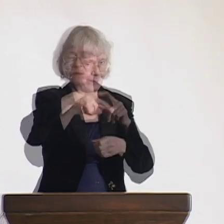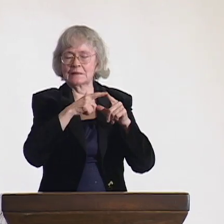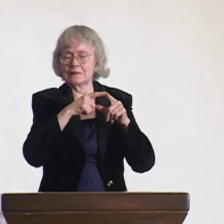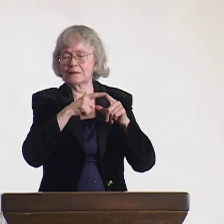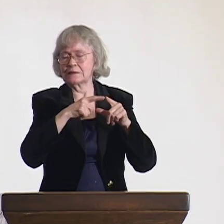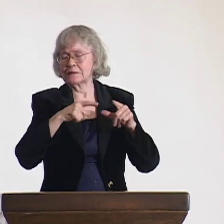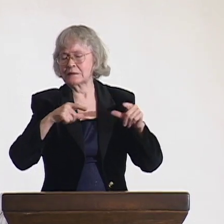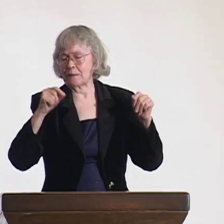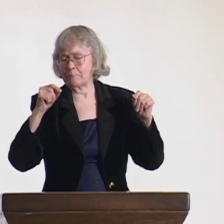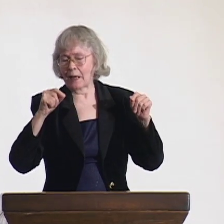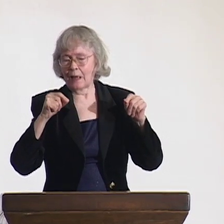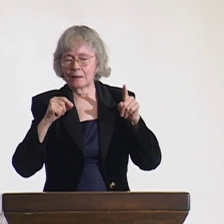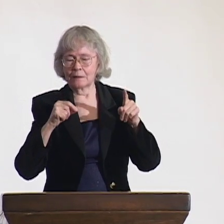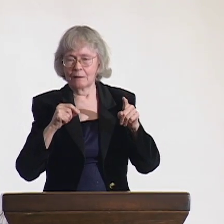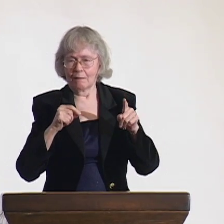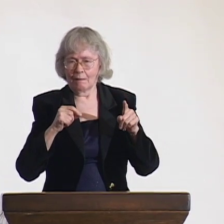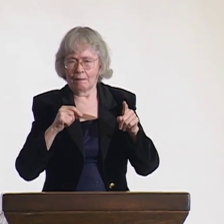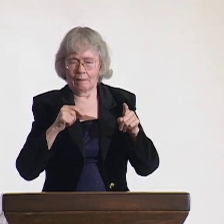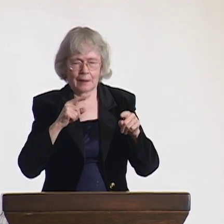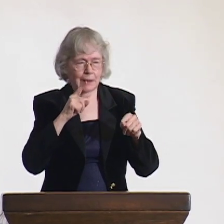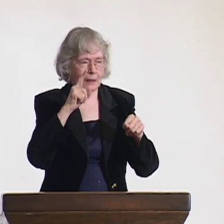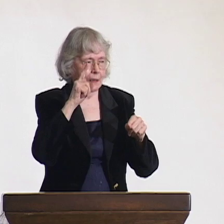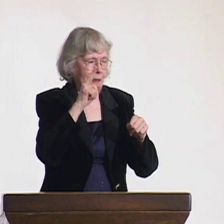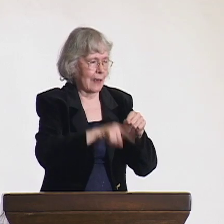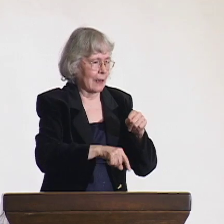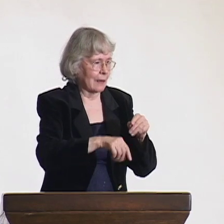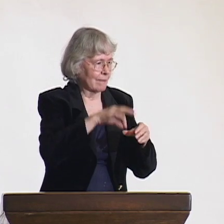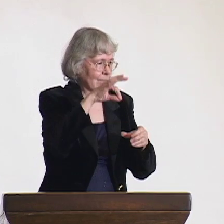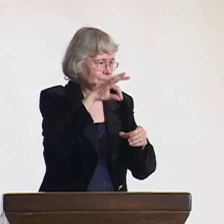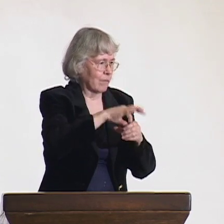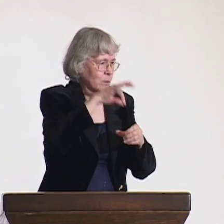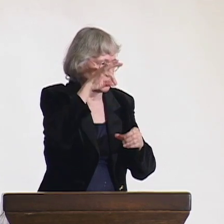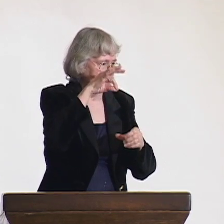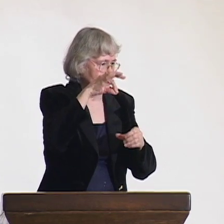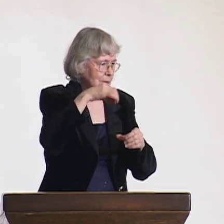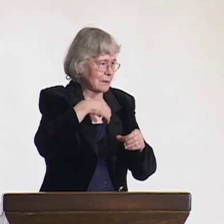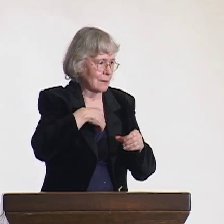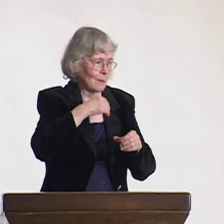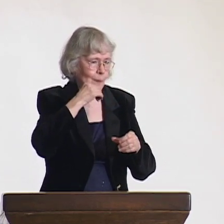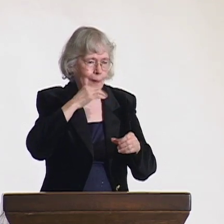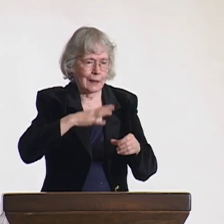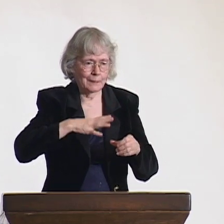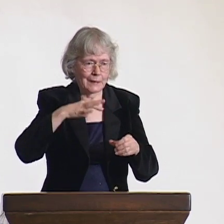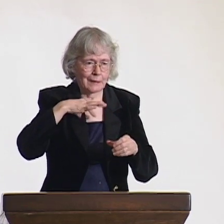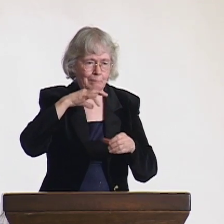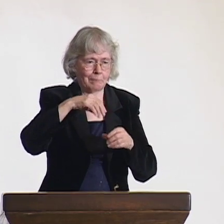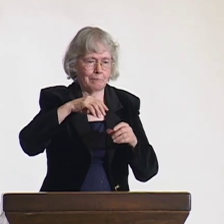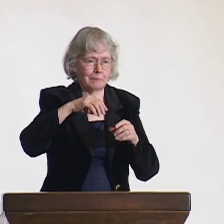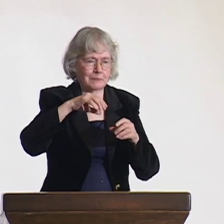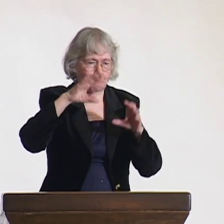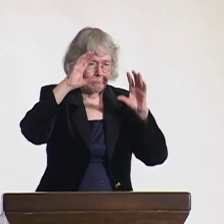In Japan, they did not want a woman president. In Austria, the Japanese would not vote for me,